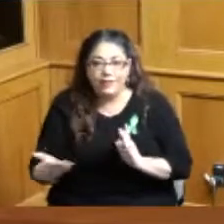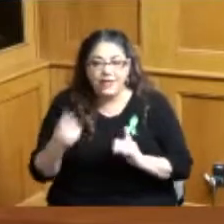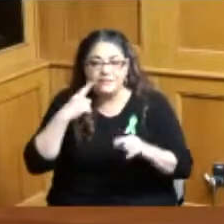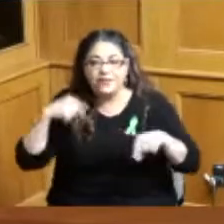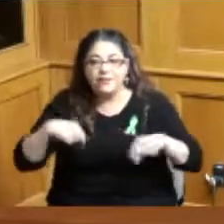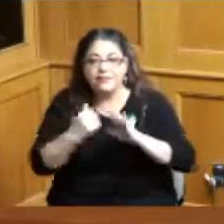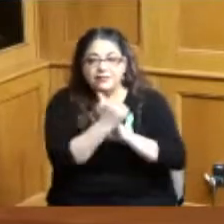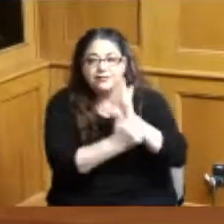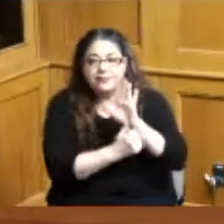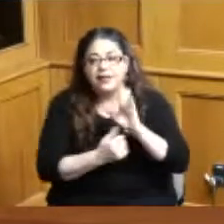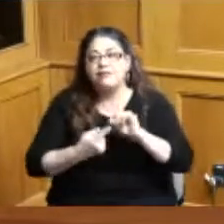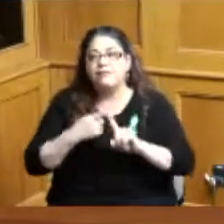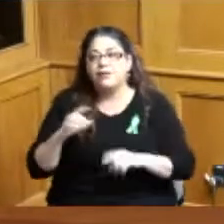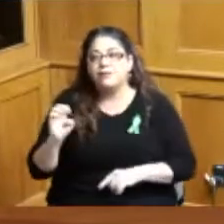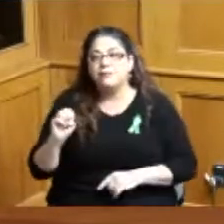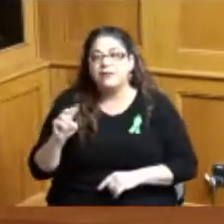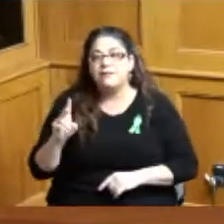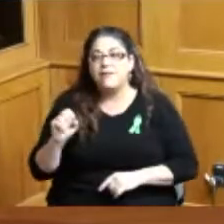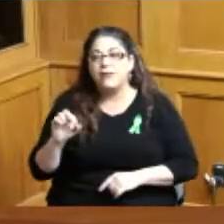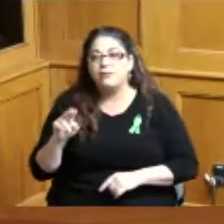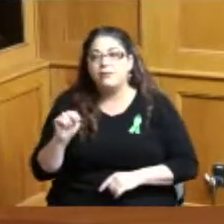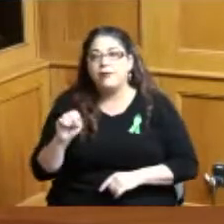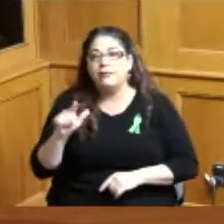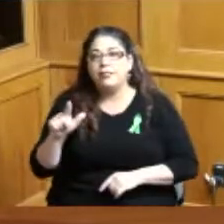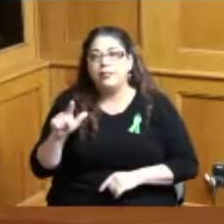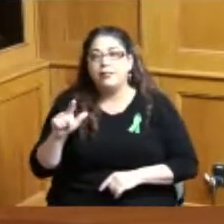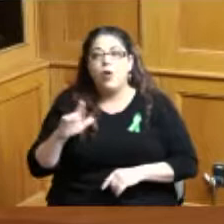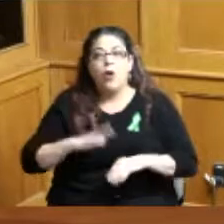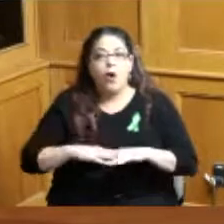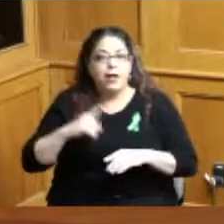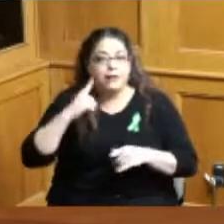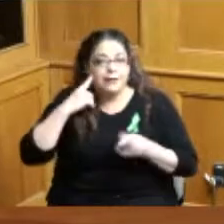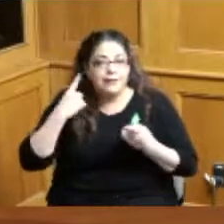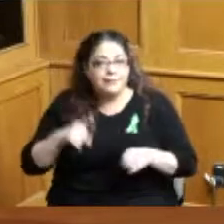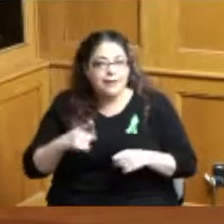environmental services they're on the consent we may not highlight them but three waste reduction